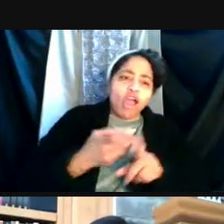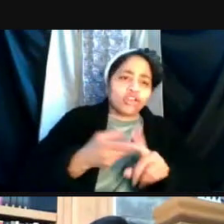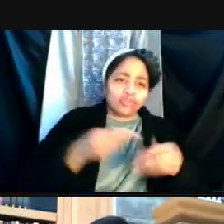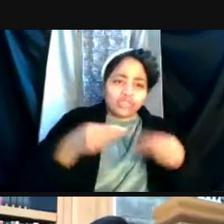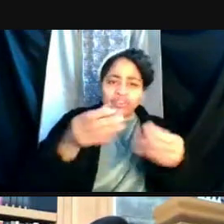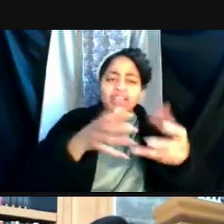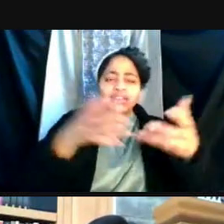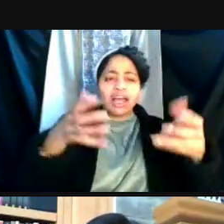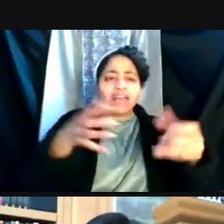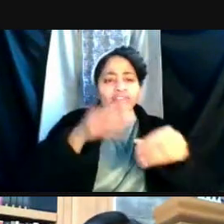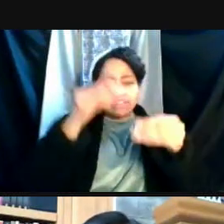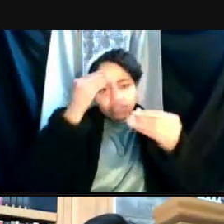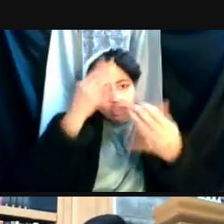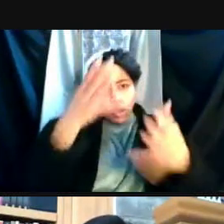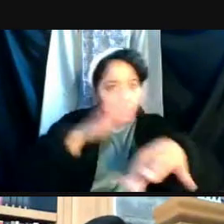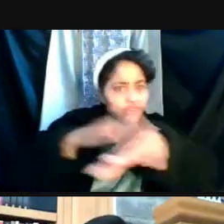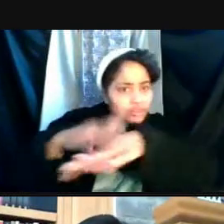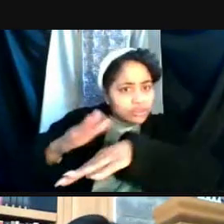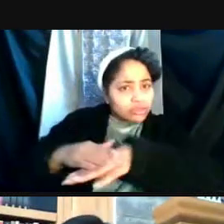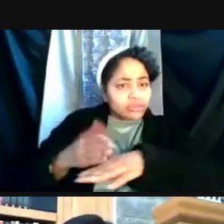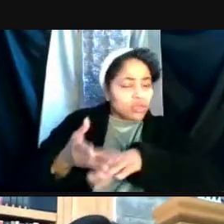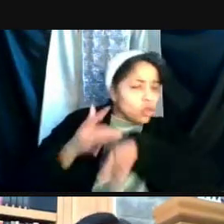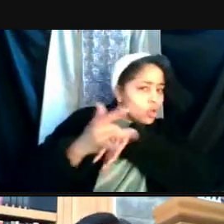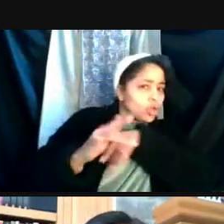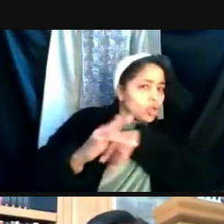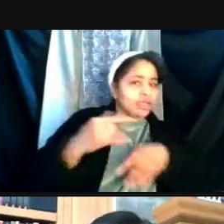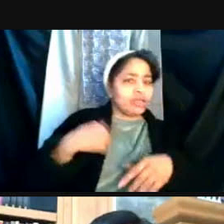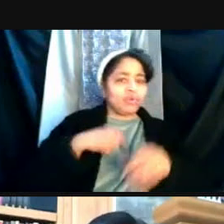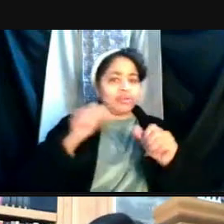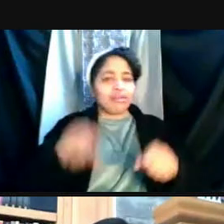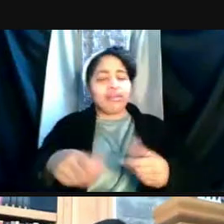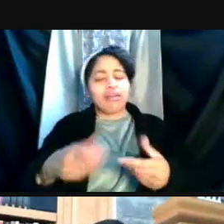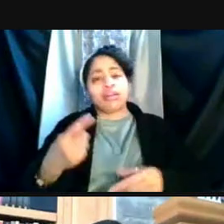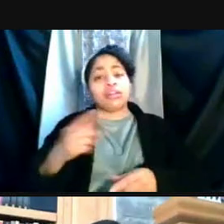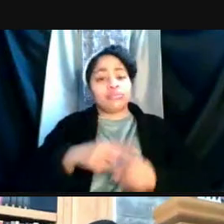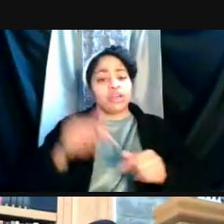Another thing to keep in mind is, during the course of the pandemic we've learned,